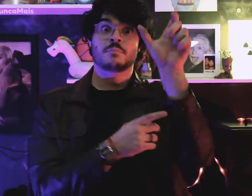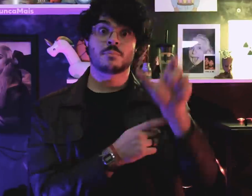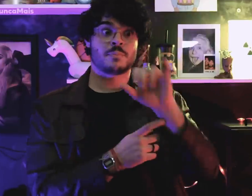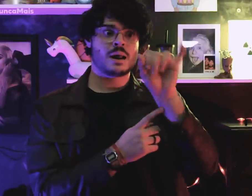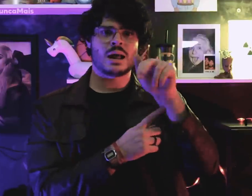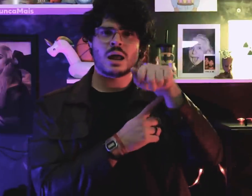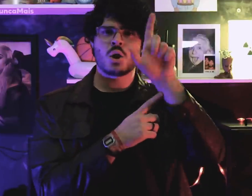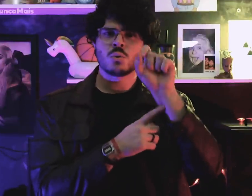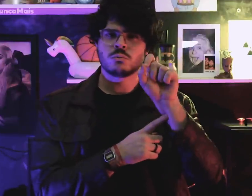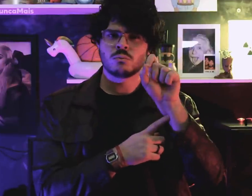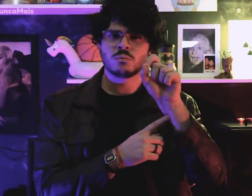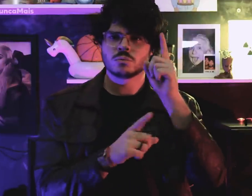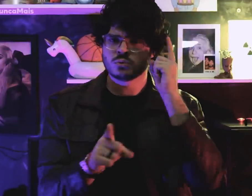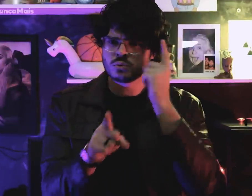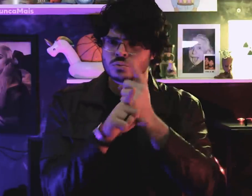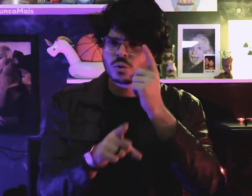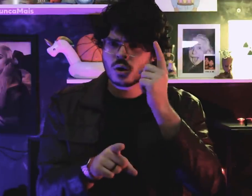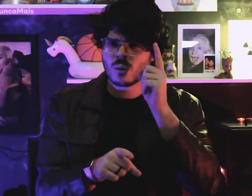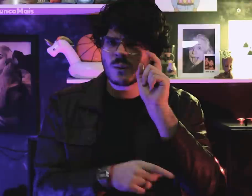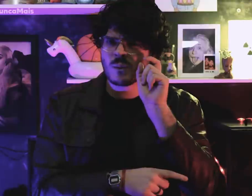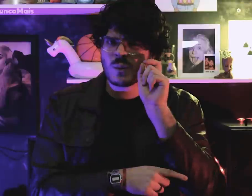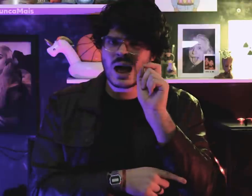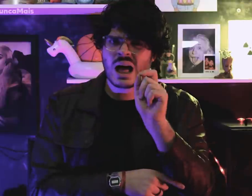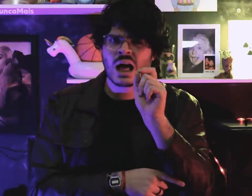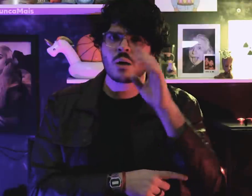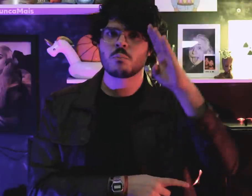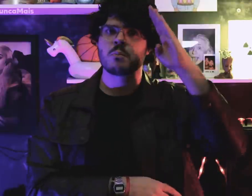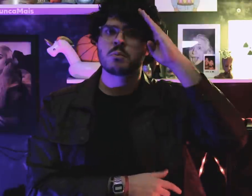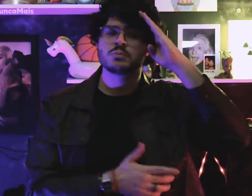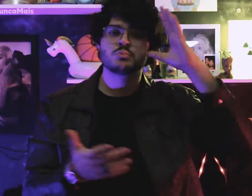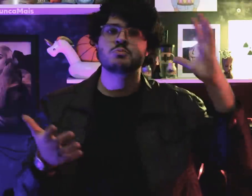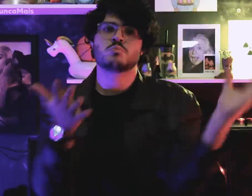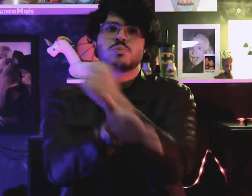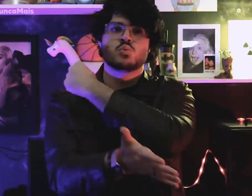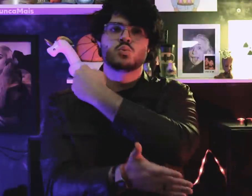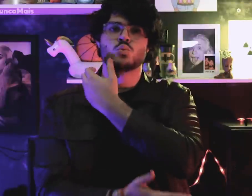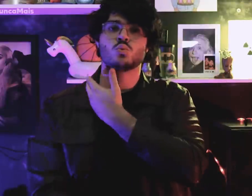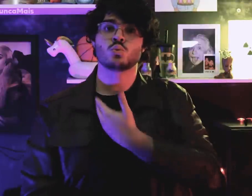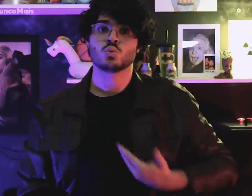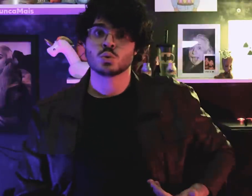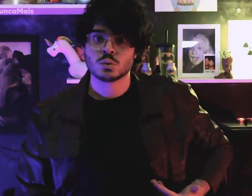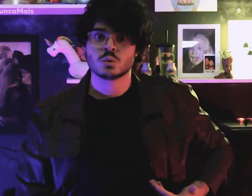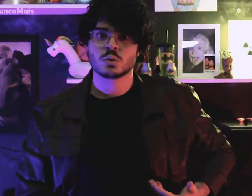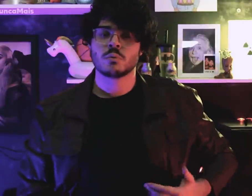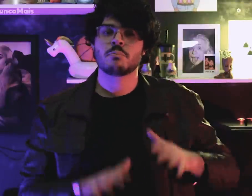Soon Jango discovered that one was a coup,